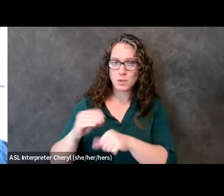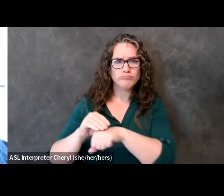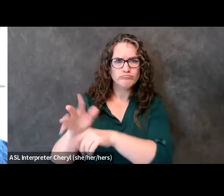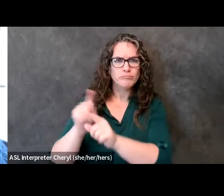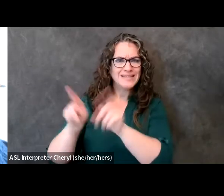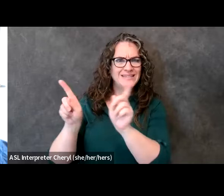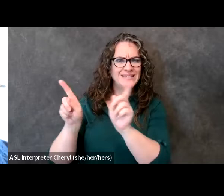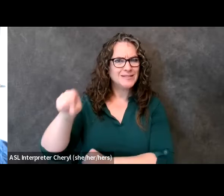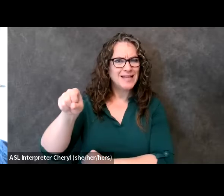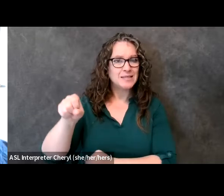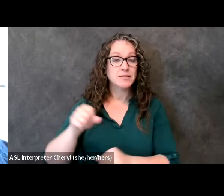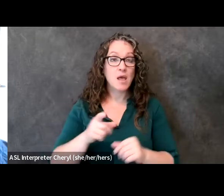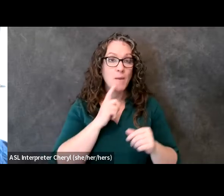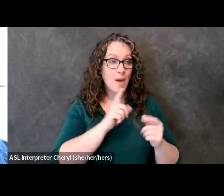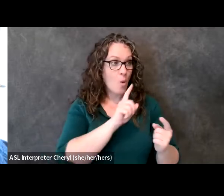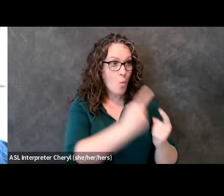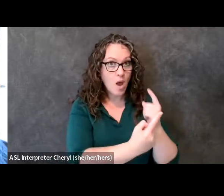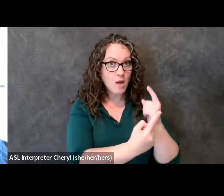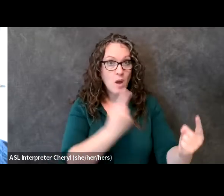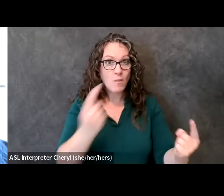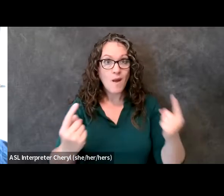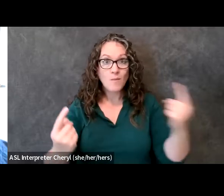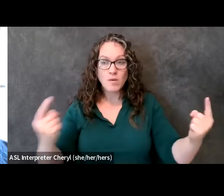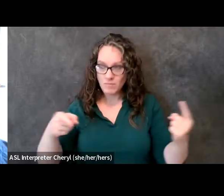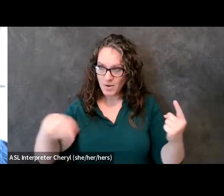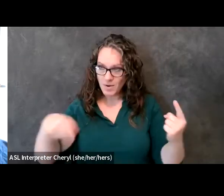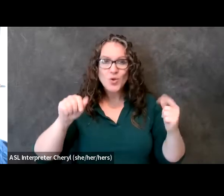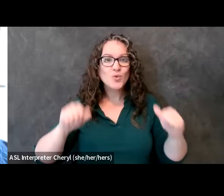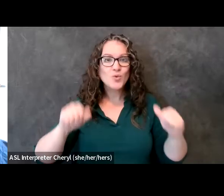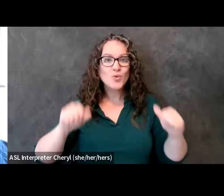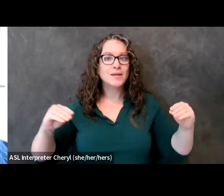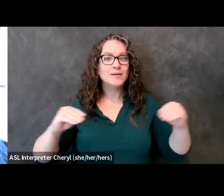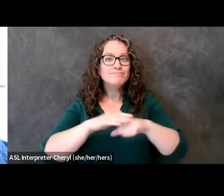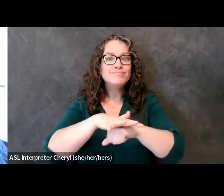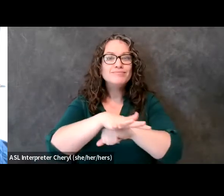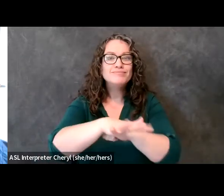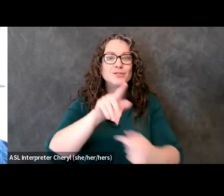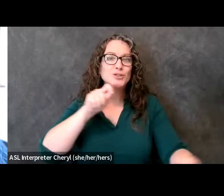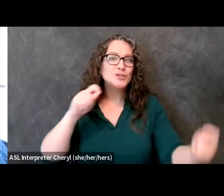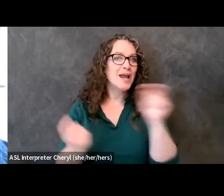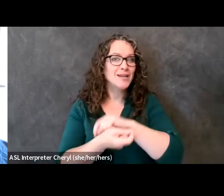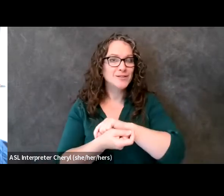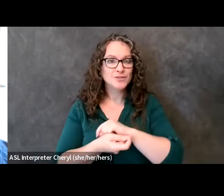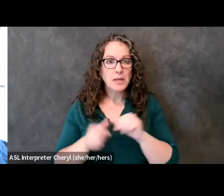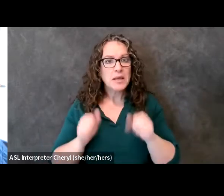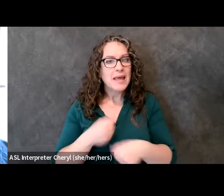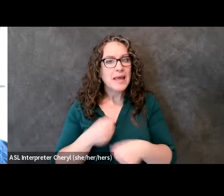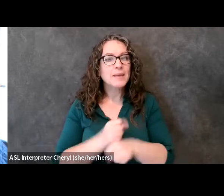so as individuals you guys can make change you can make things happen in your communities